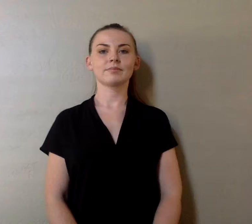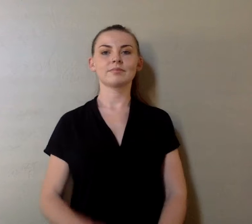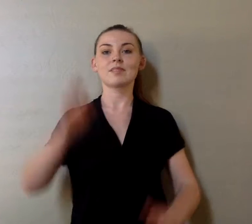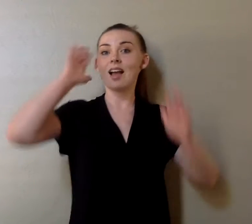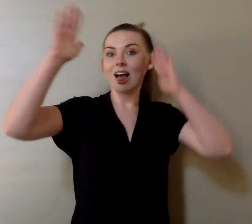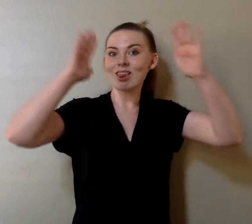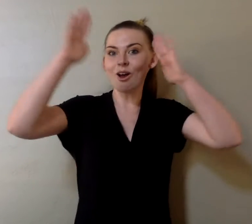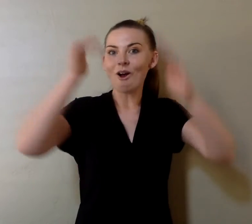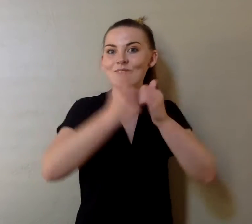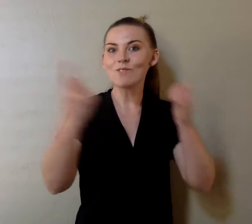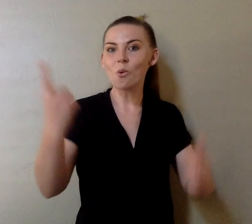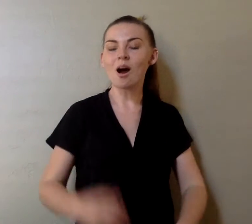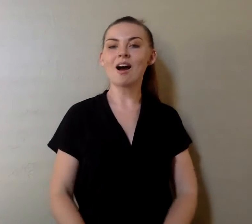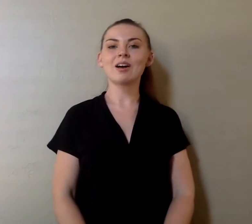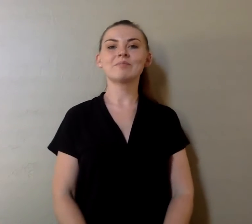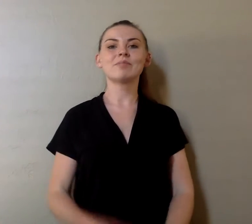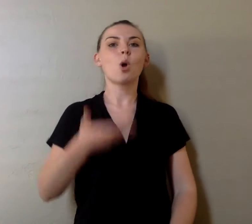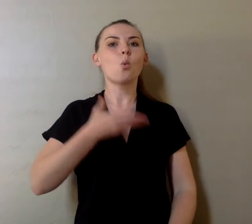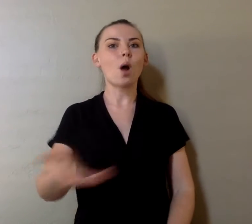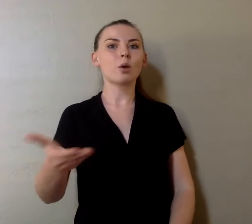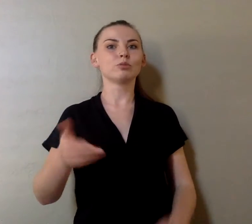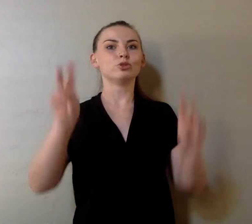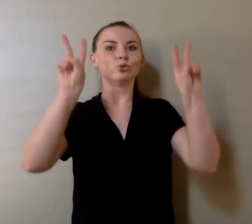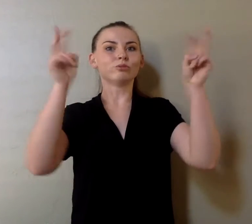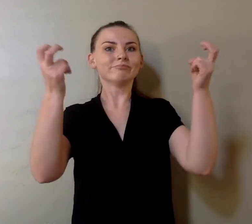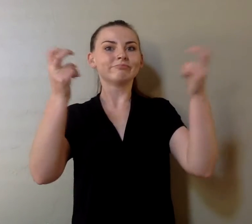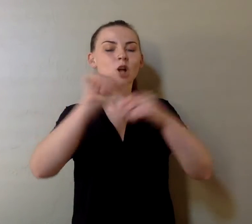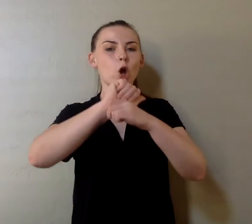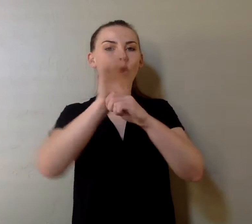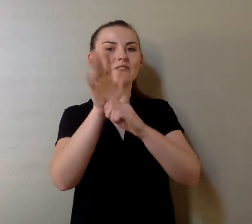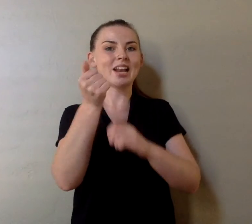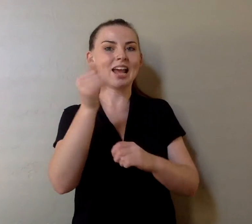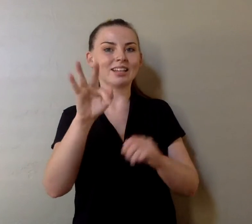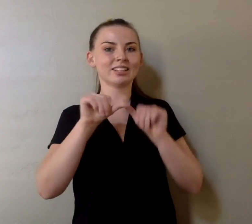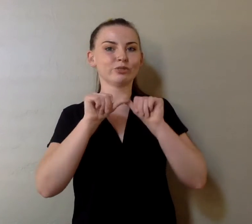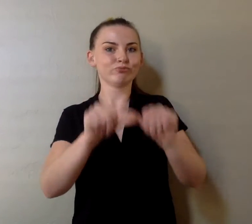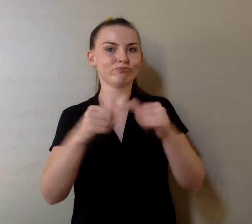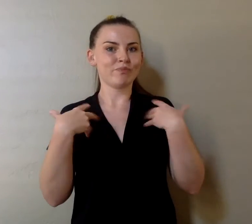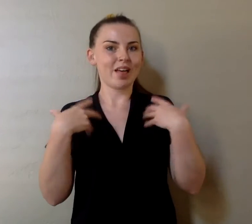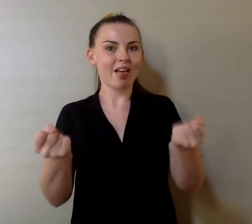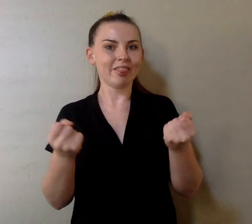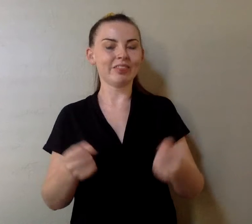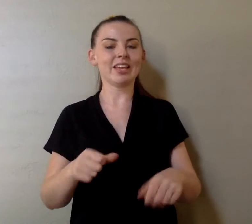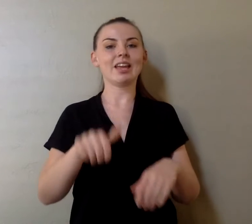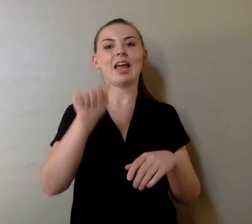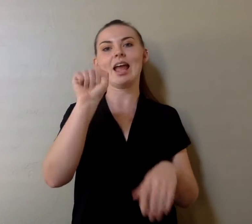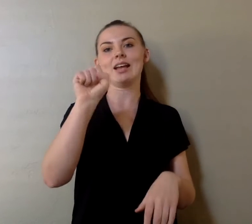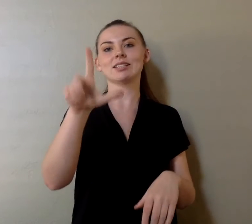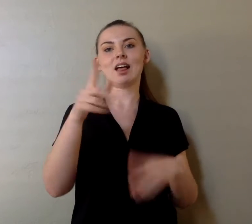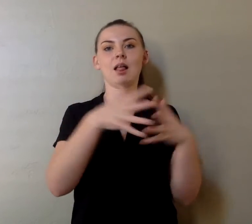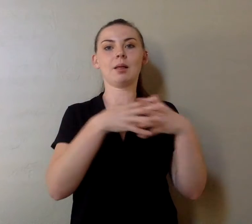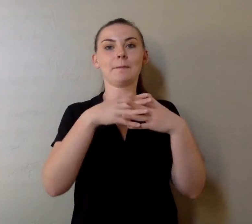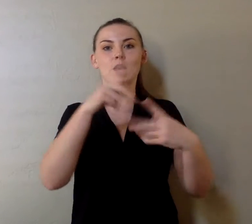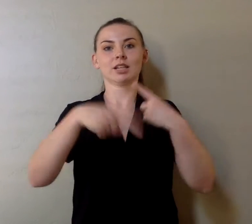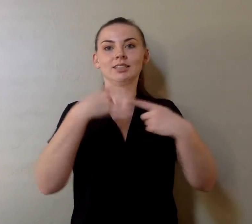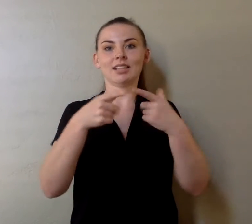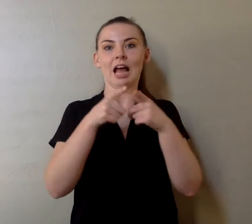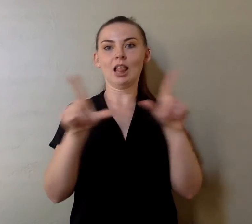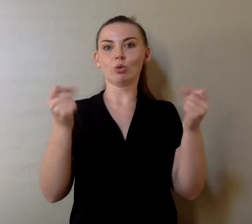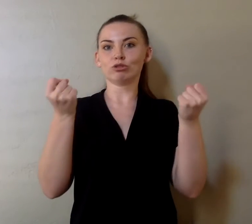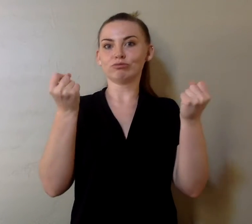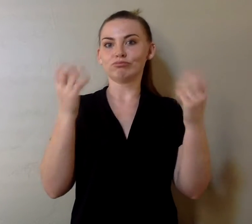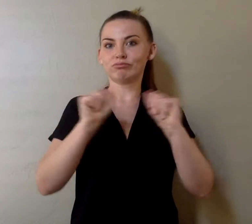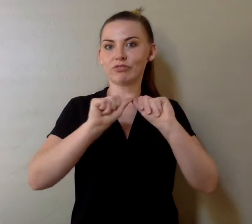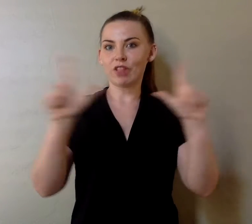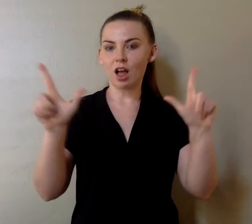Greetings, everyone! Welcome to the COVID-19 series on staying healthy during the coronavirus in American Sign Language (ASL) vlog.